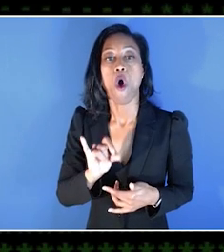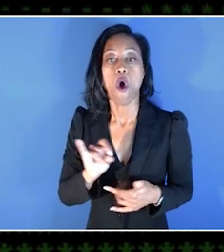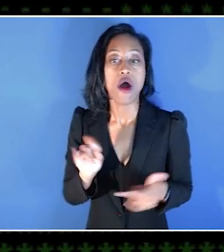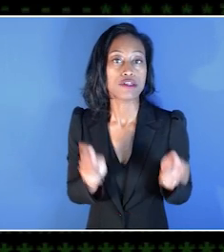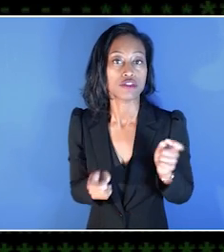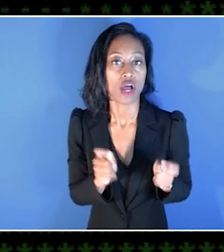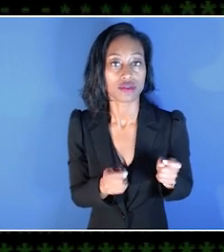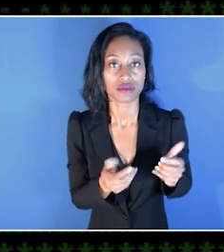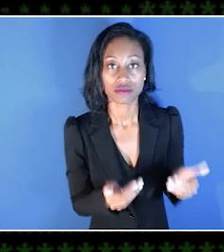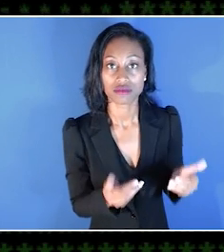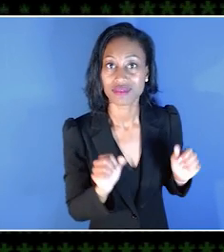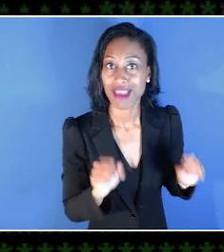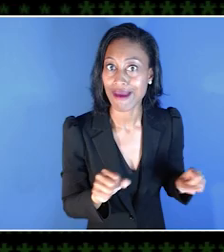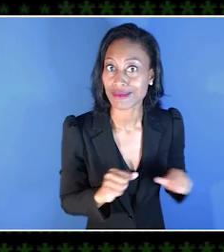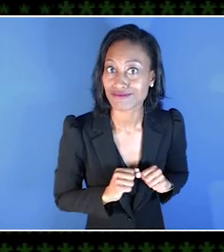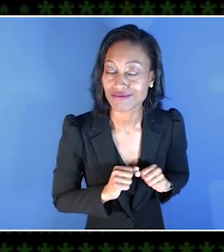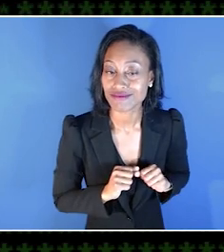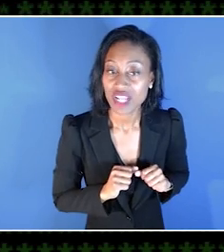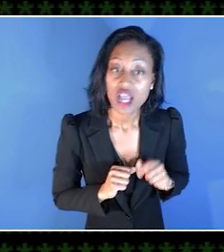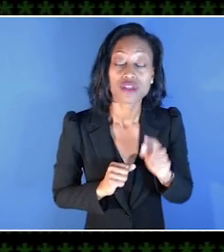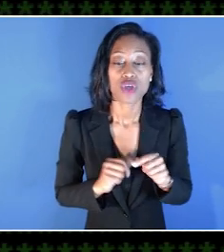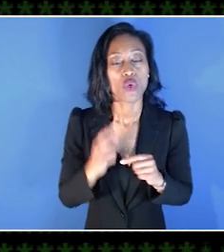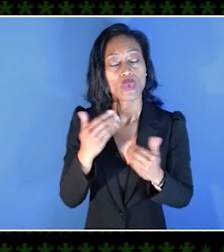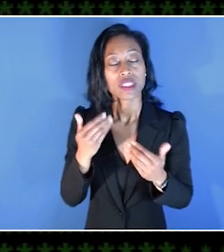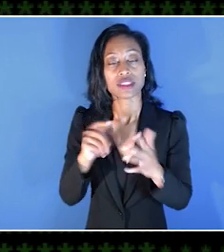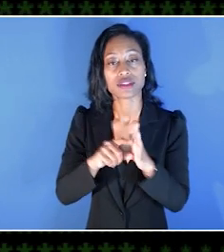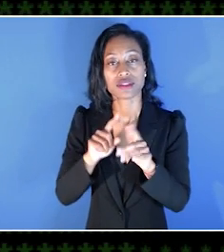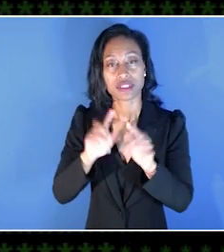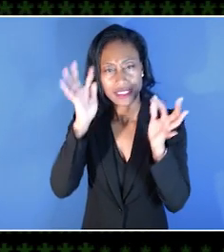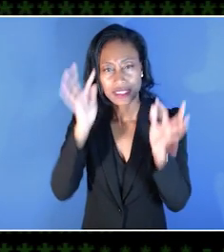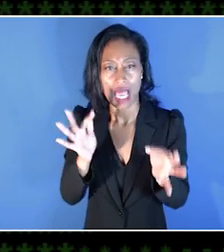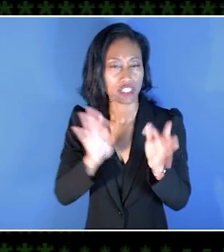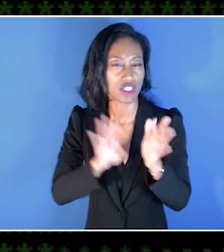Since we took the step of developing accessibility early,